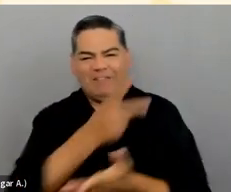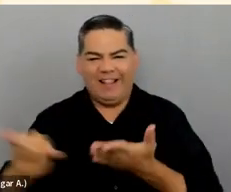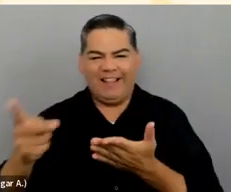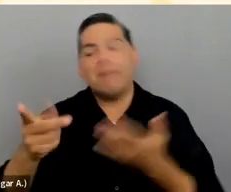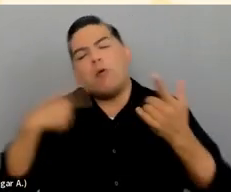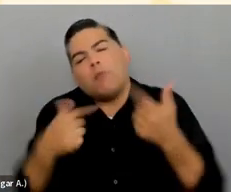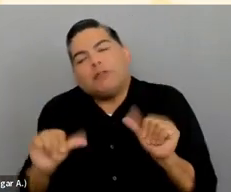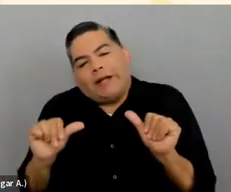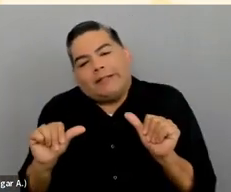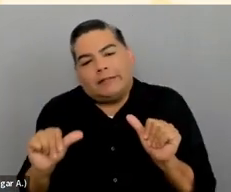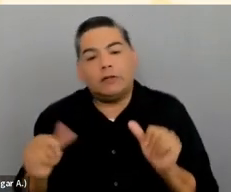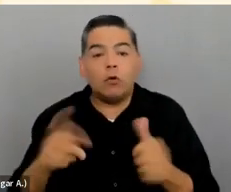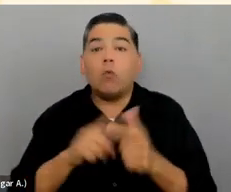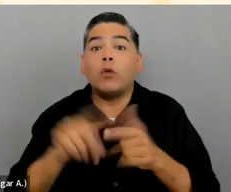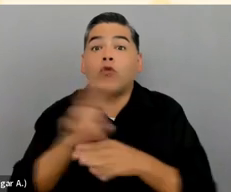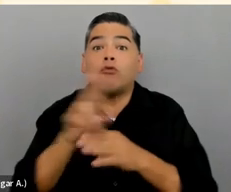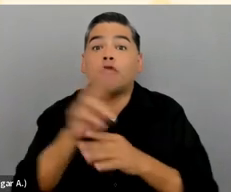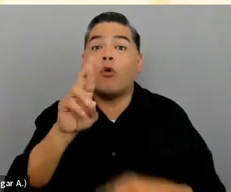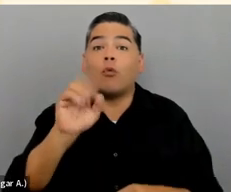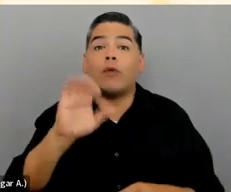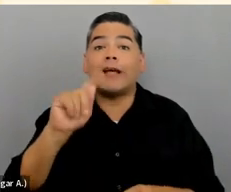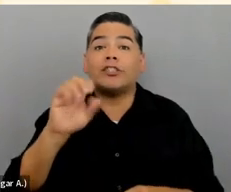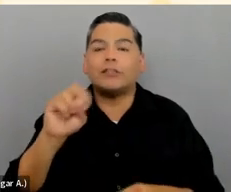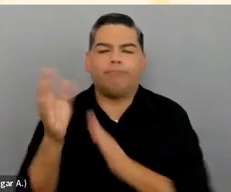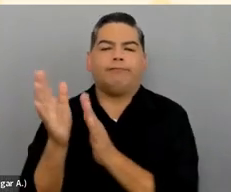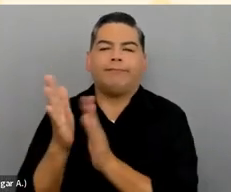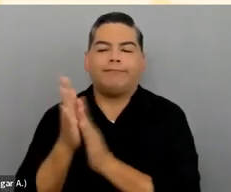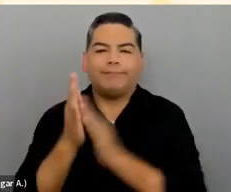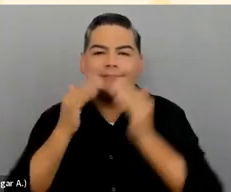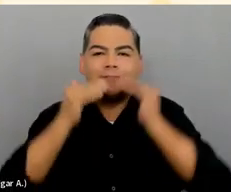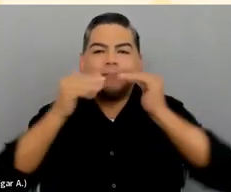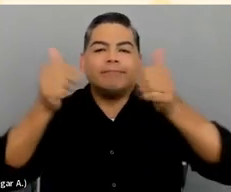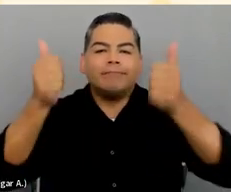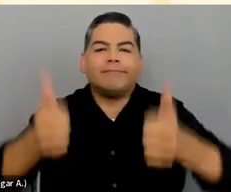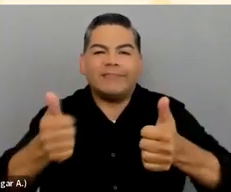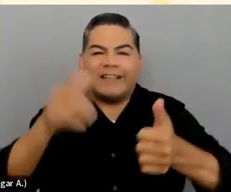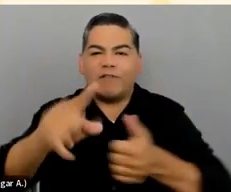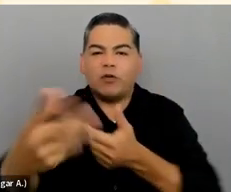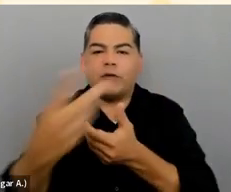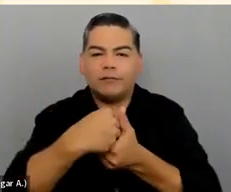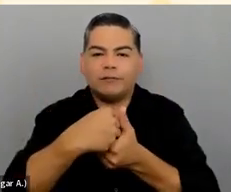We used reactions just now to get you engaged. How did I use multiple means of representation?